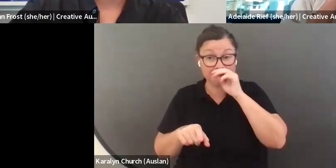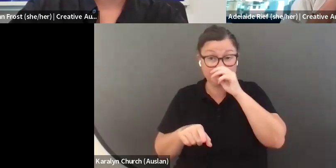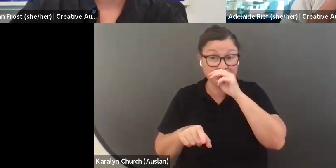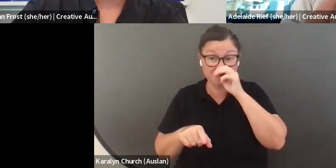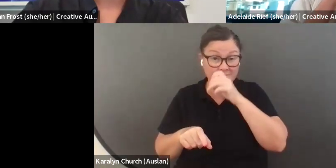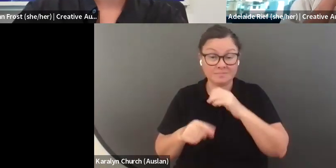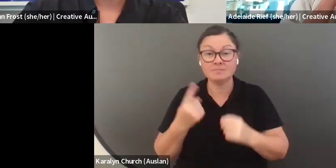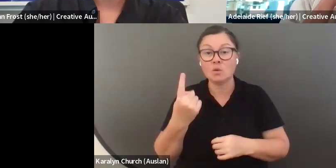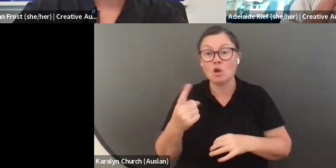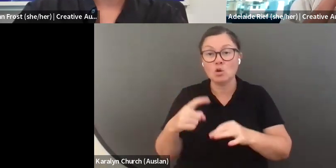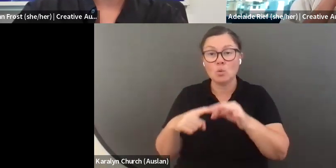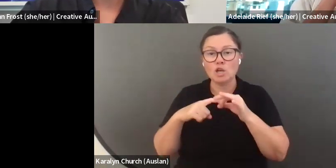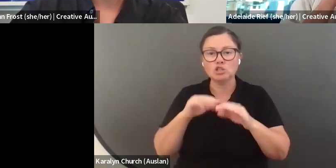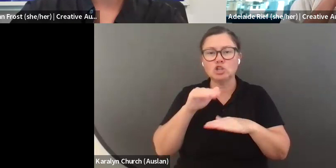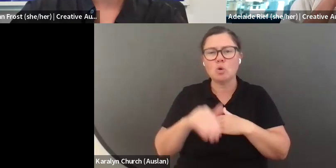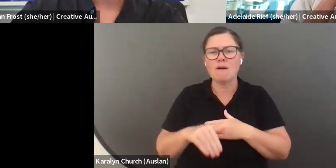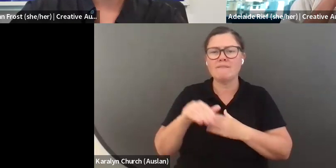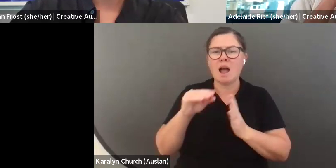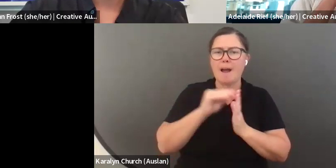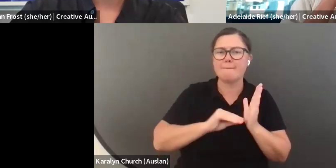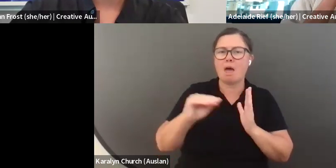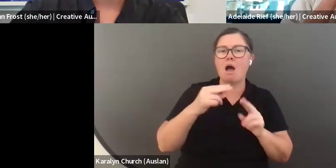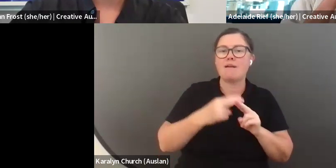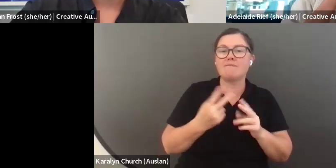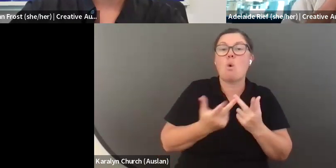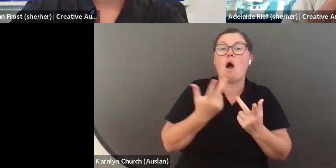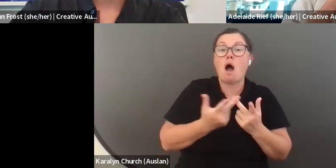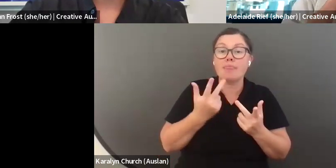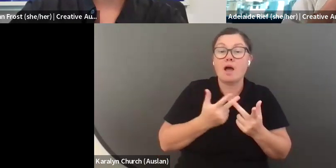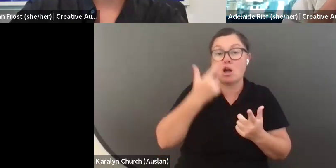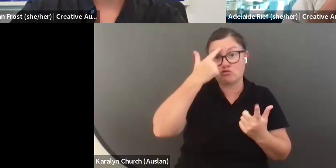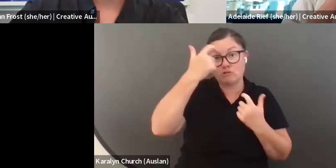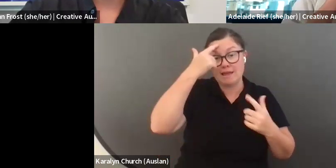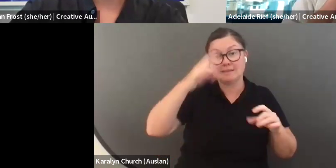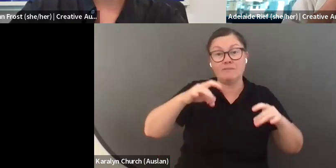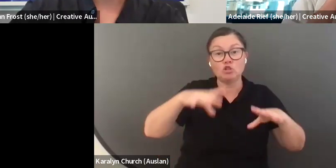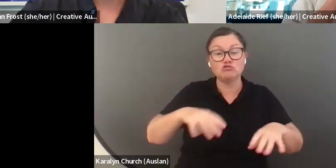book in for a chat with us if you are not quite sure. I have a question. I